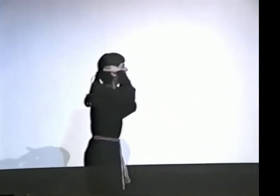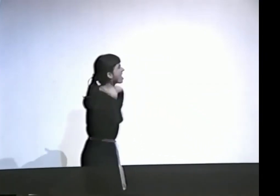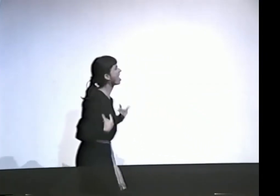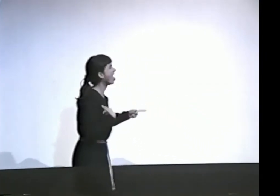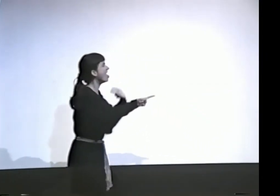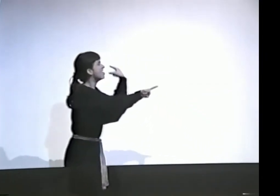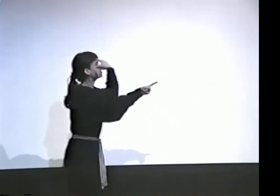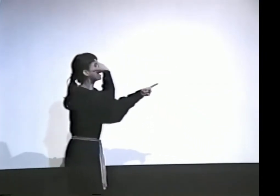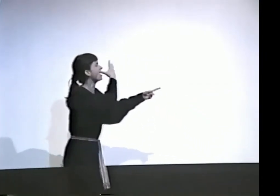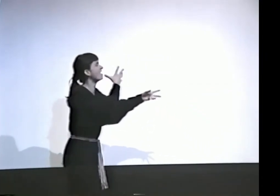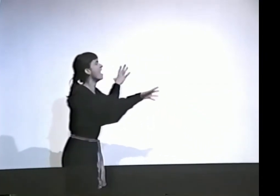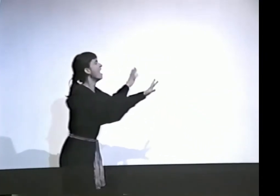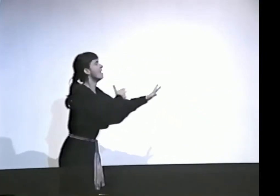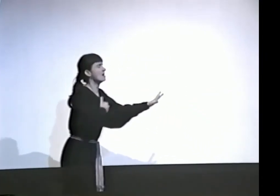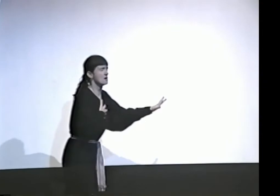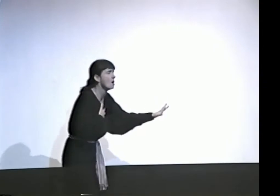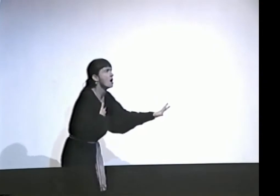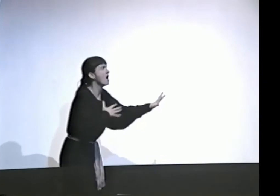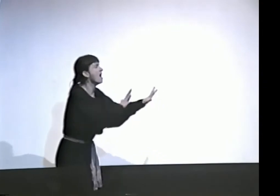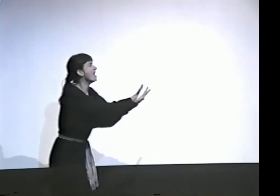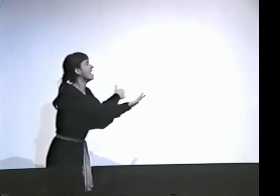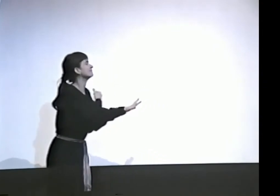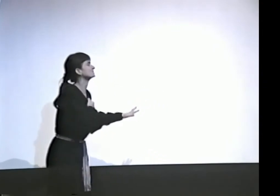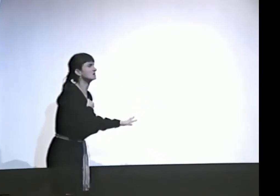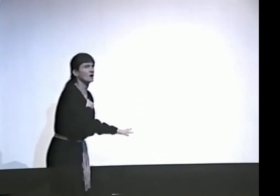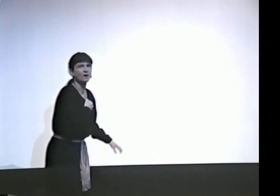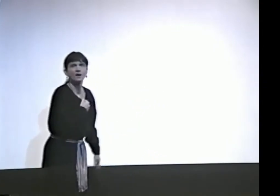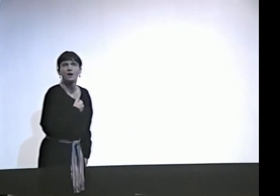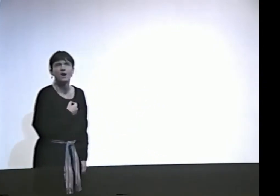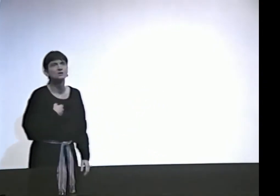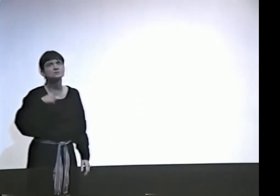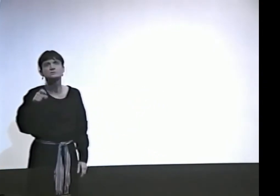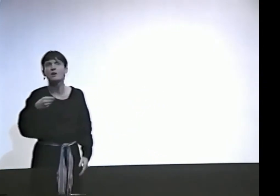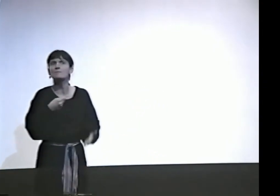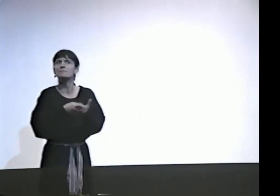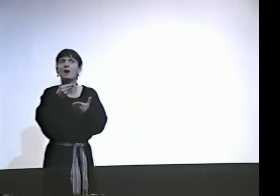"OH, YOUR HAIR, AND I THOUGHT YOU WERE--NO. "OH, I'M SORRY.